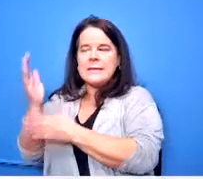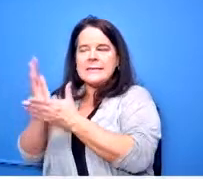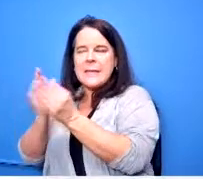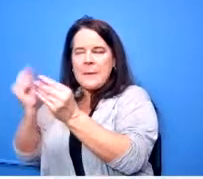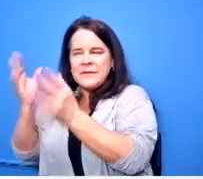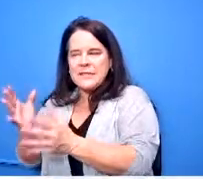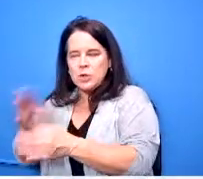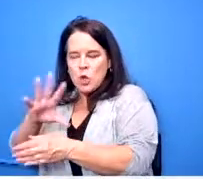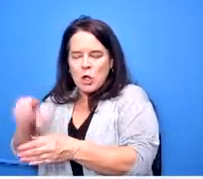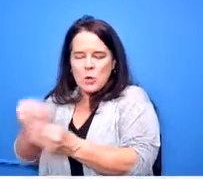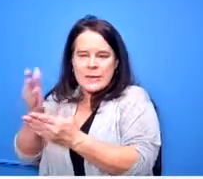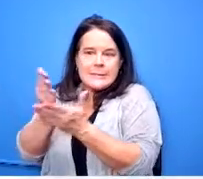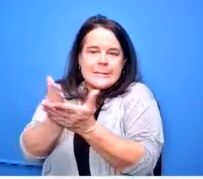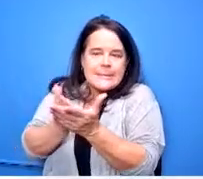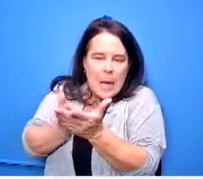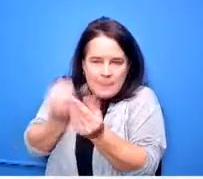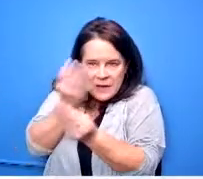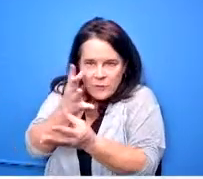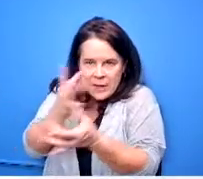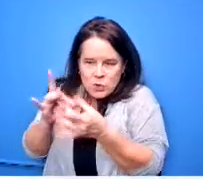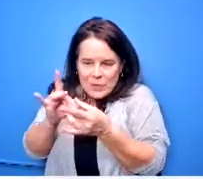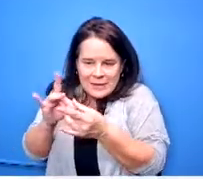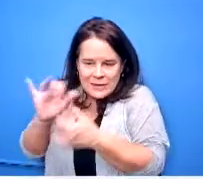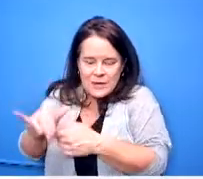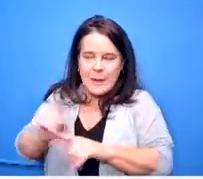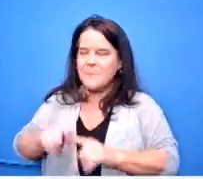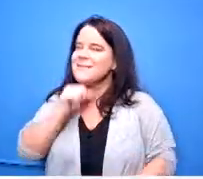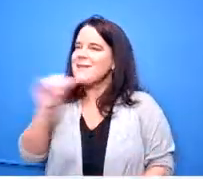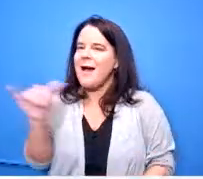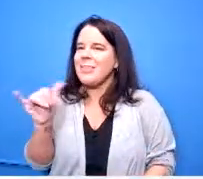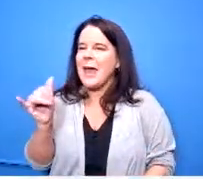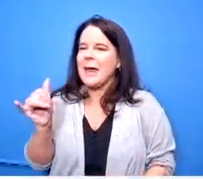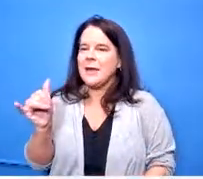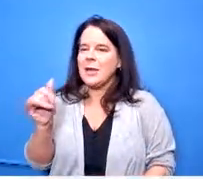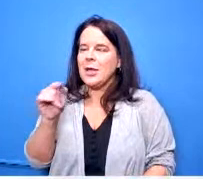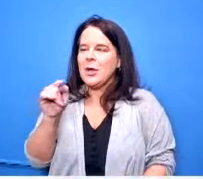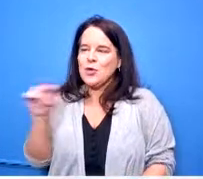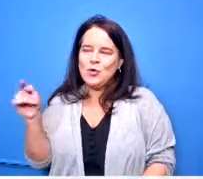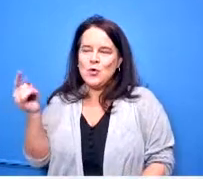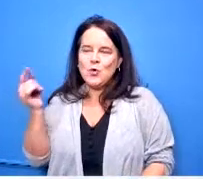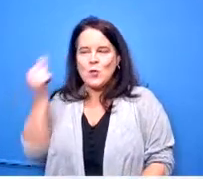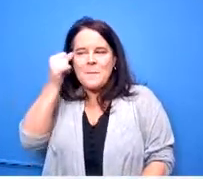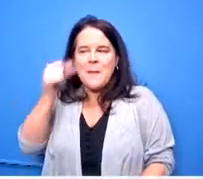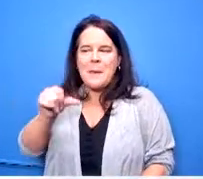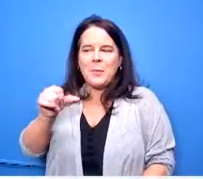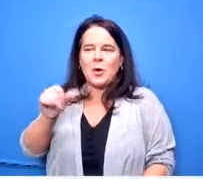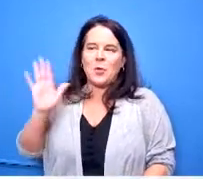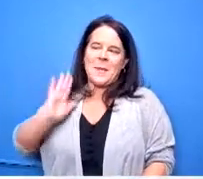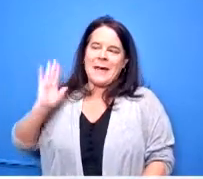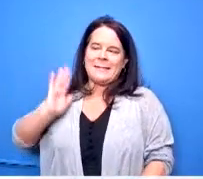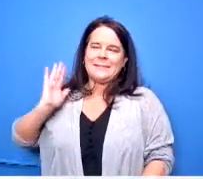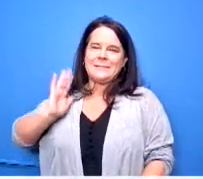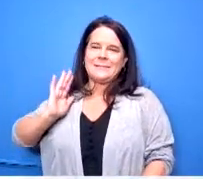it's not like you might remember your exposure to family consumer sciences as a student i'm trying